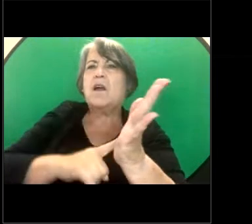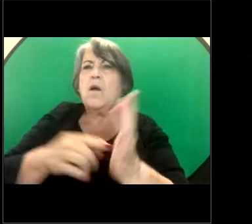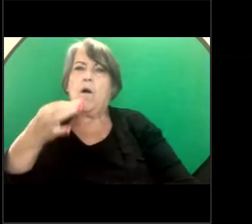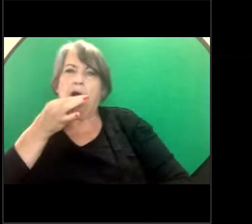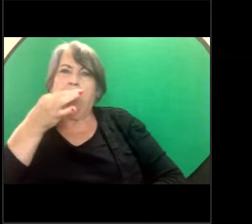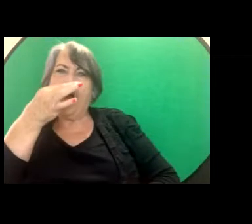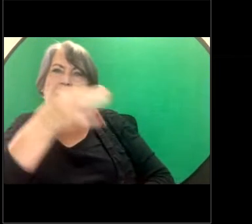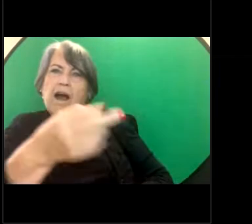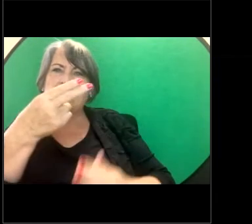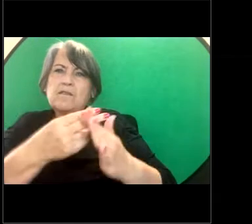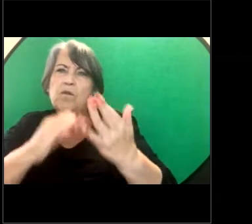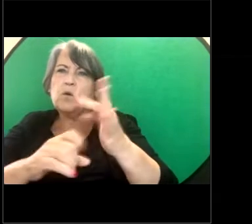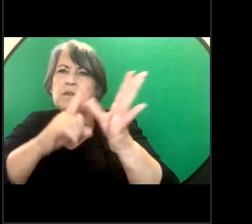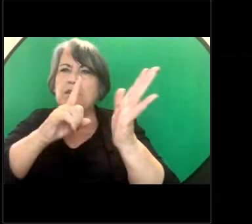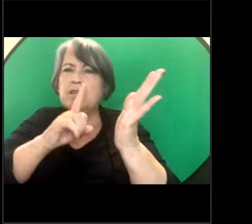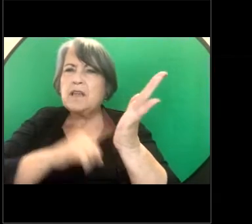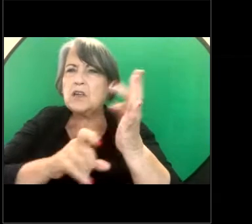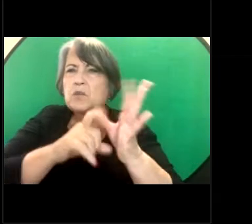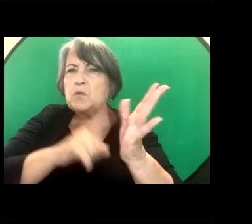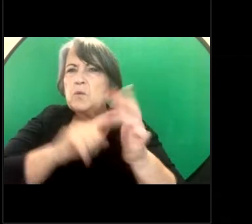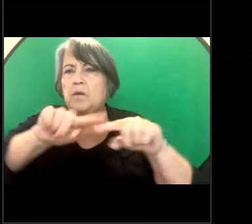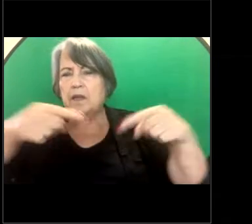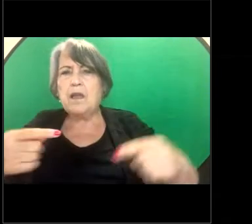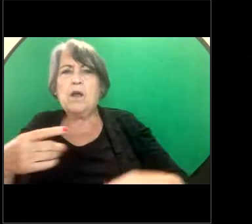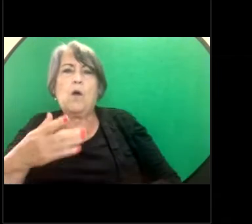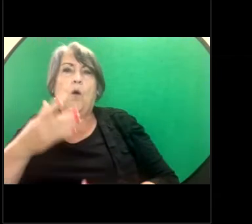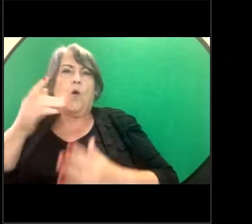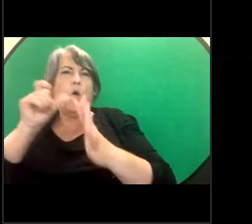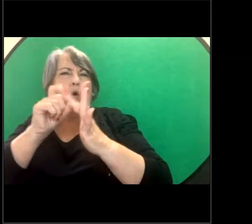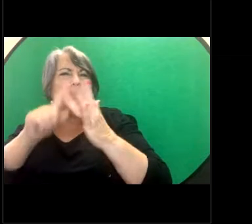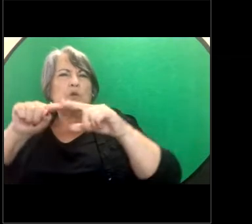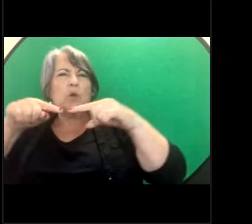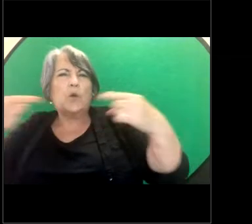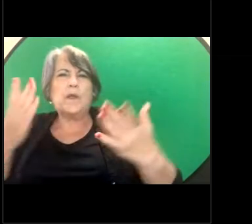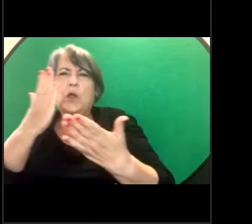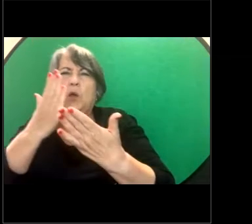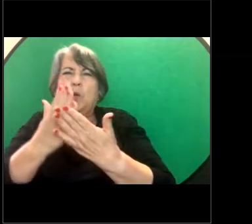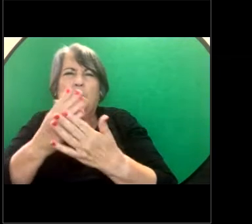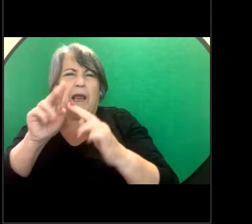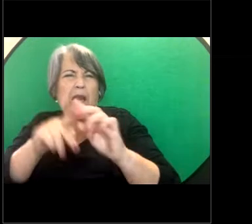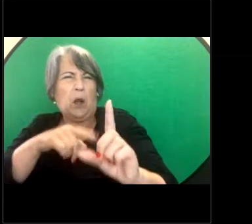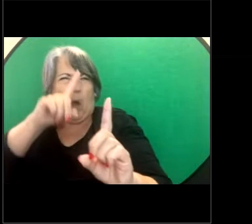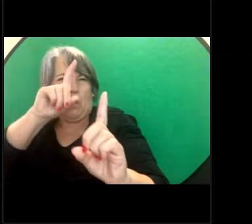favours or engage in unwelcome conduct of a sexual nature to the person harassed. So